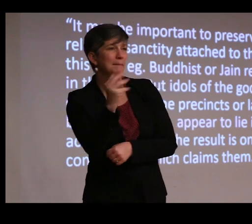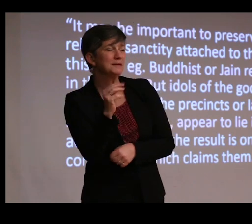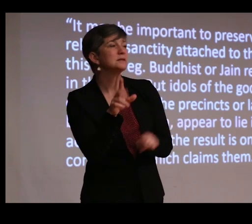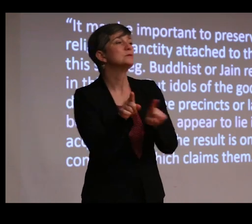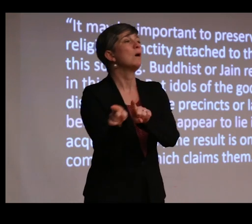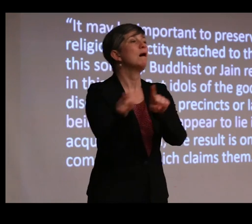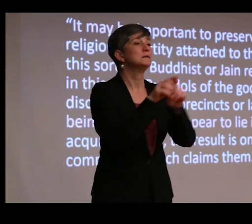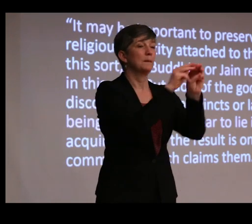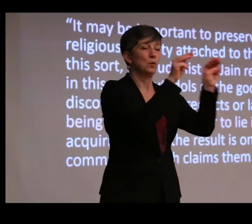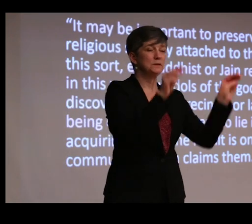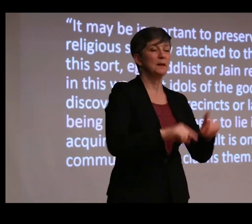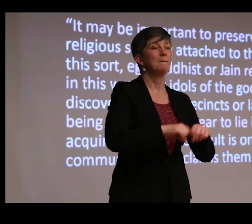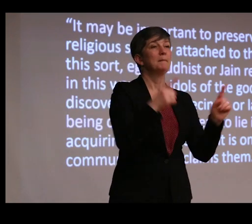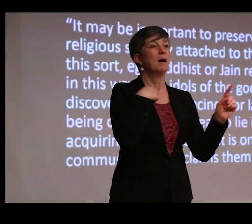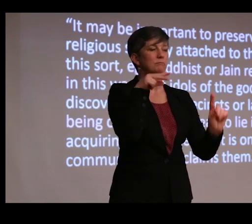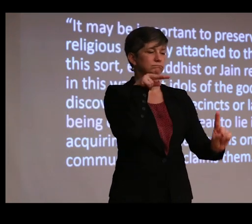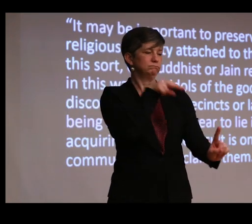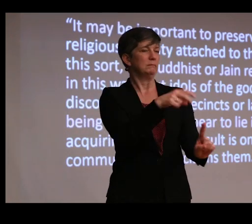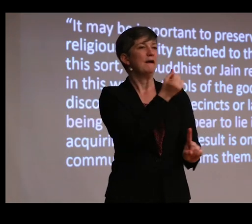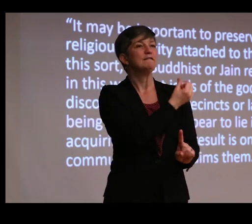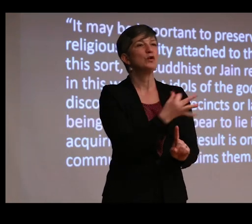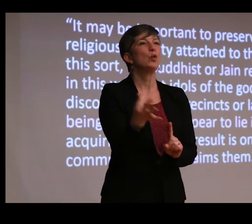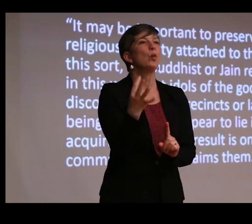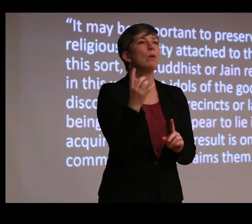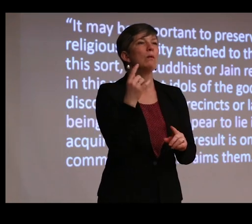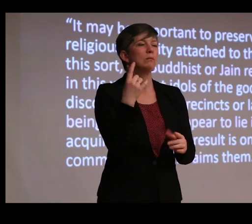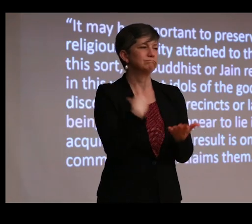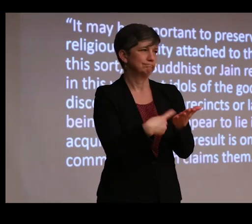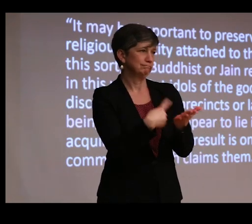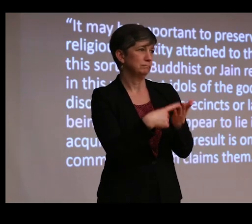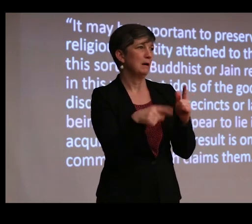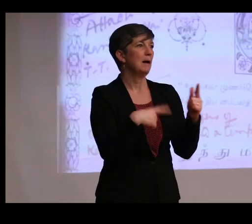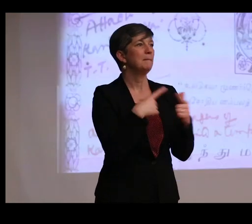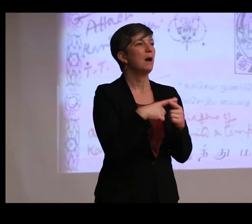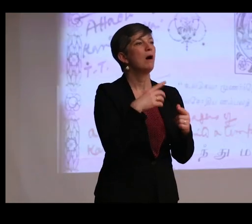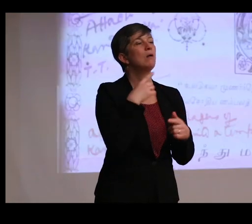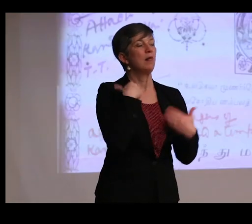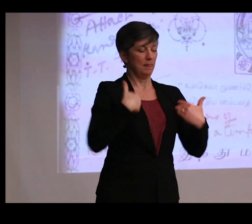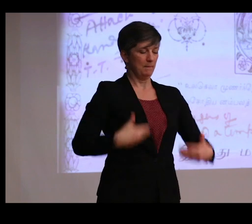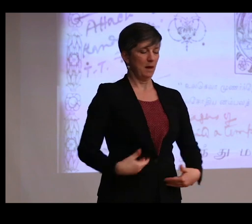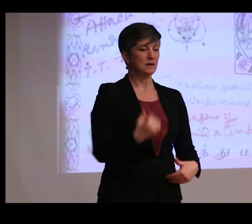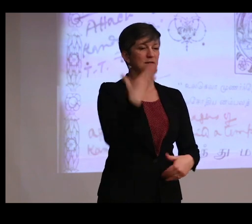But I'm going to specifically look at a few arguments concerning the bodies of the gods.